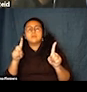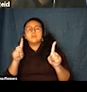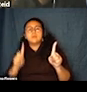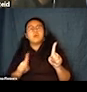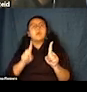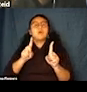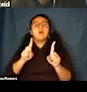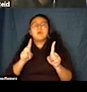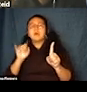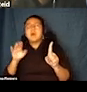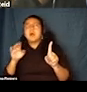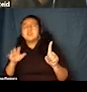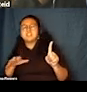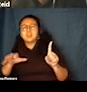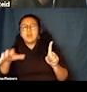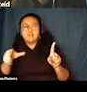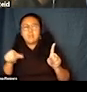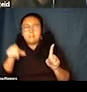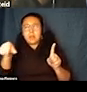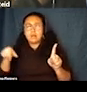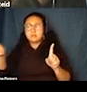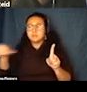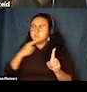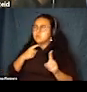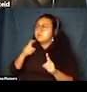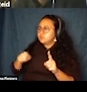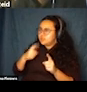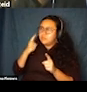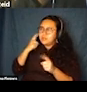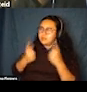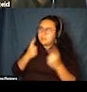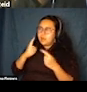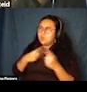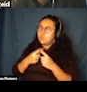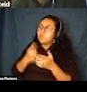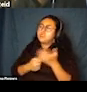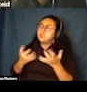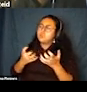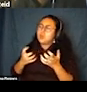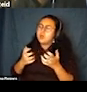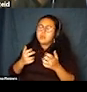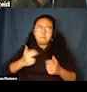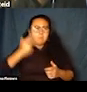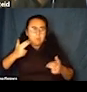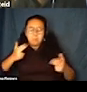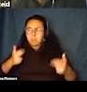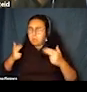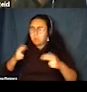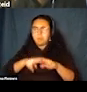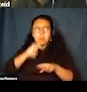You. You might want to start thinking about what you want on your headstone, asshole. Rand fires and bounds with extraordinary agility up